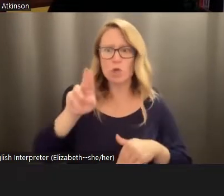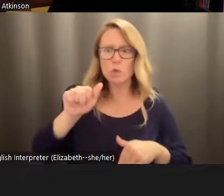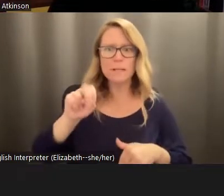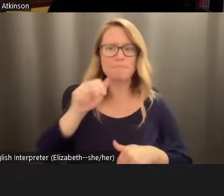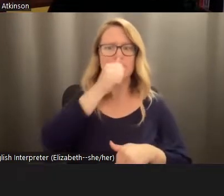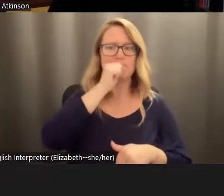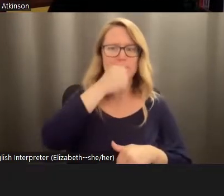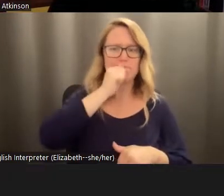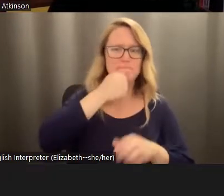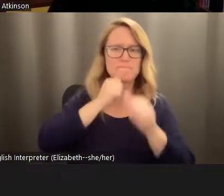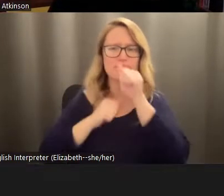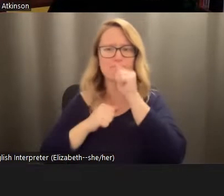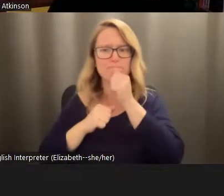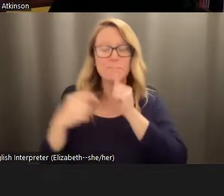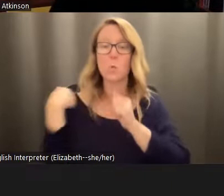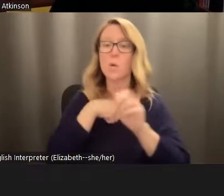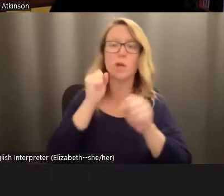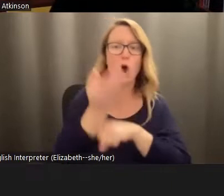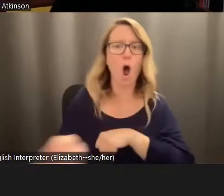And we could sit here all day naming off these events, whether